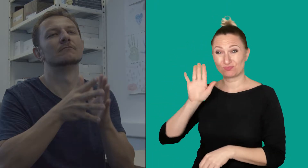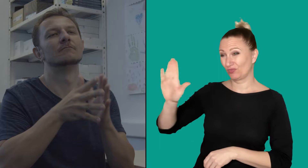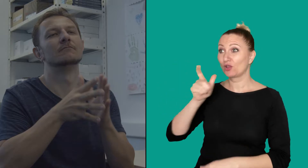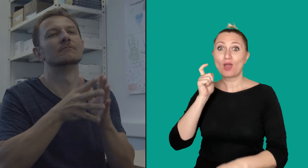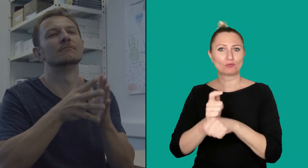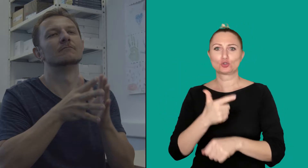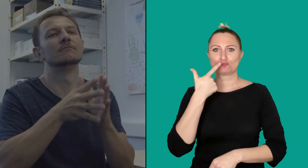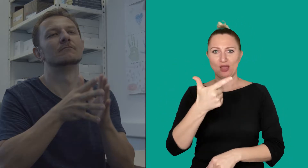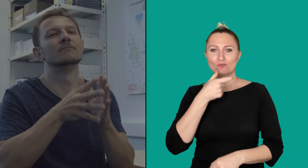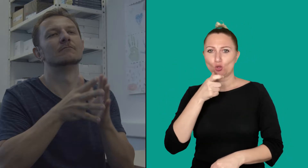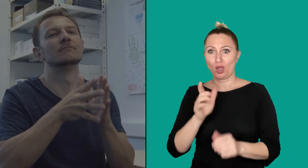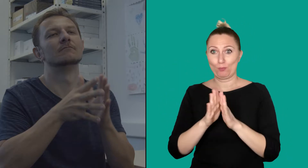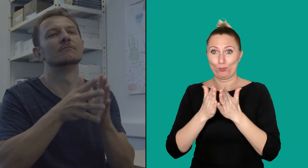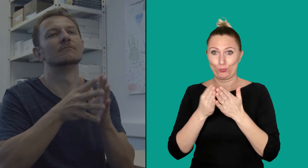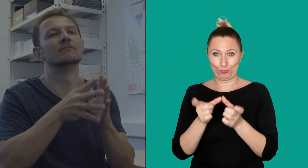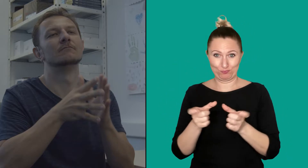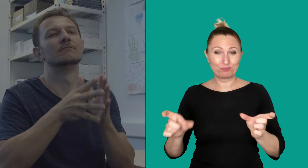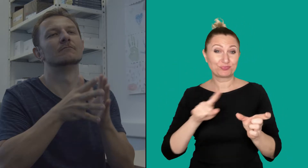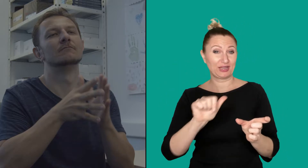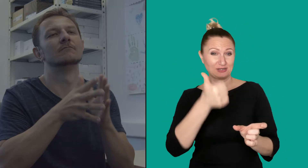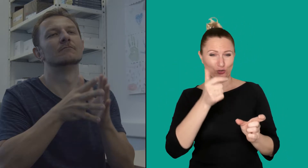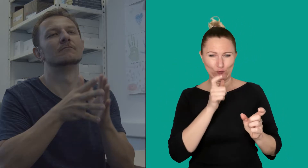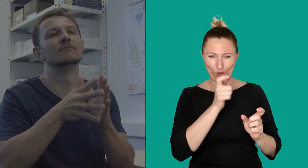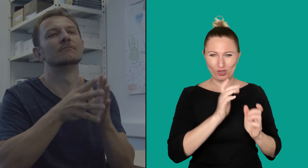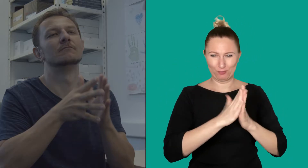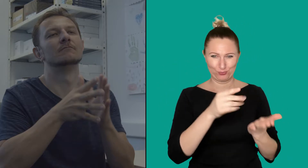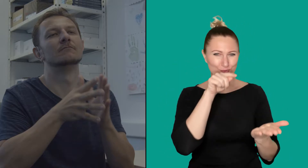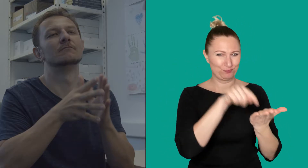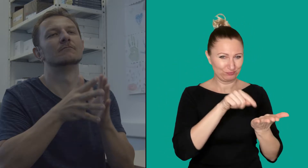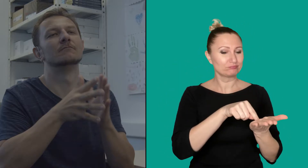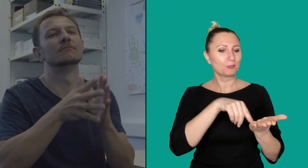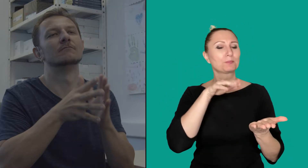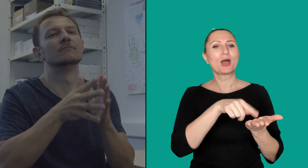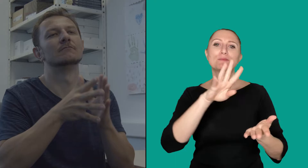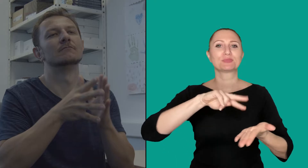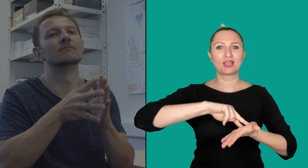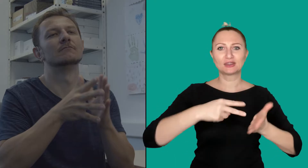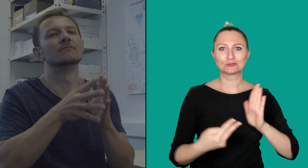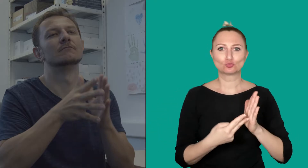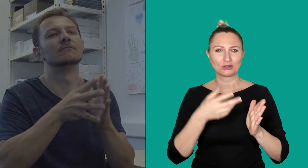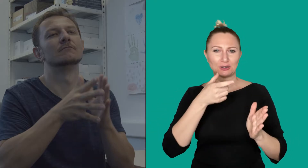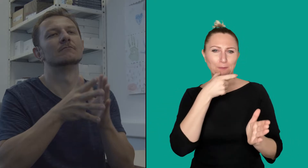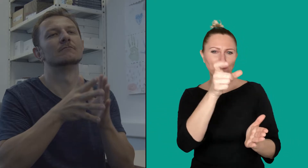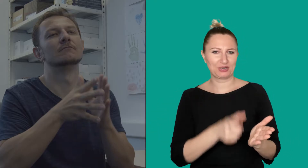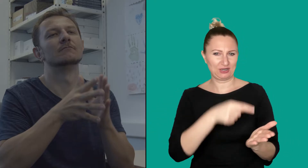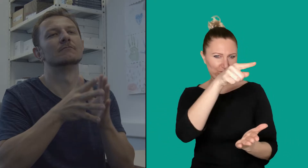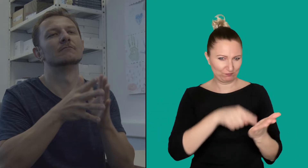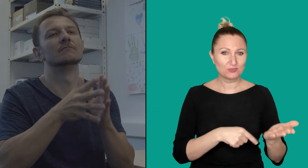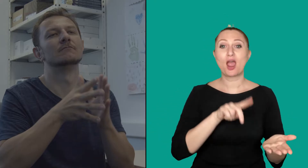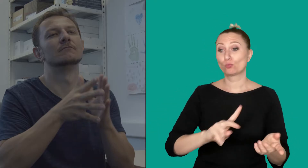He works on two dictionaries. The first dictionary contains technical terminology.